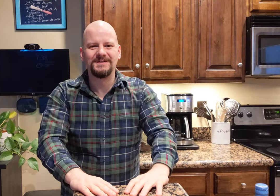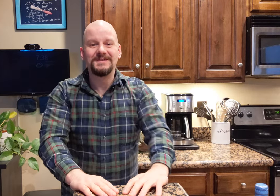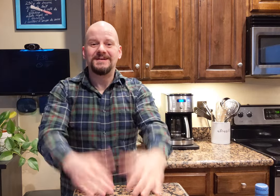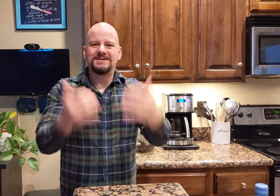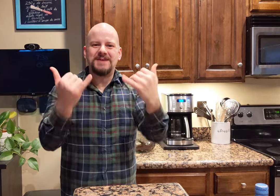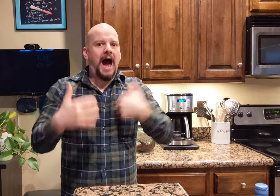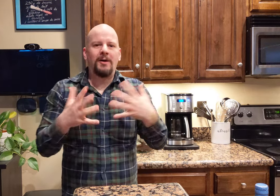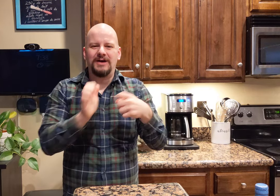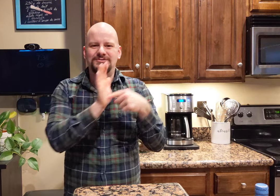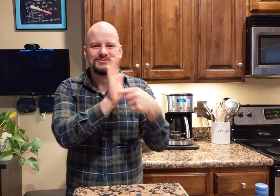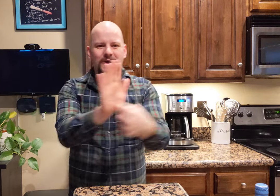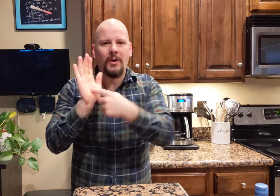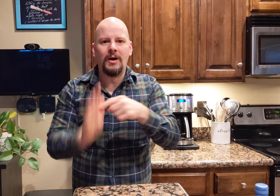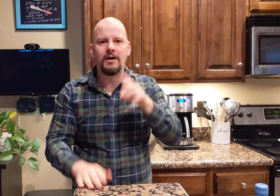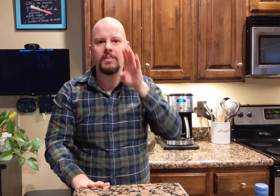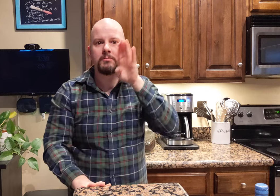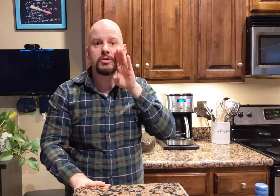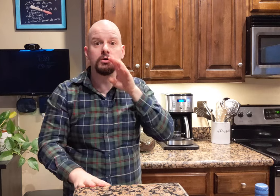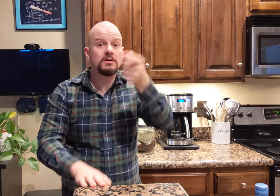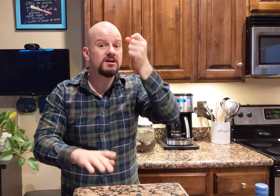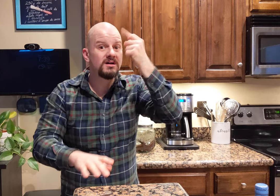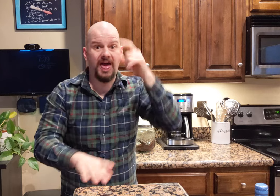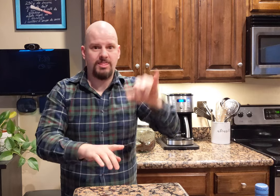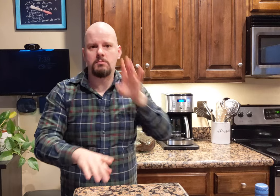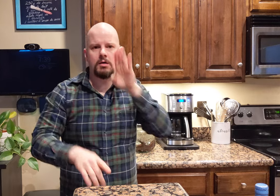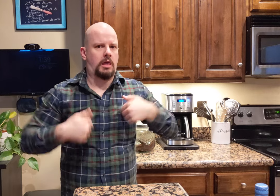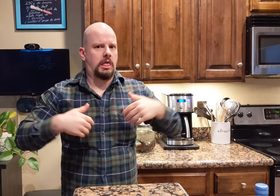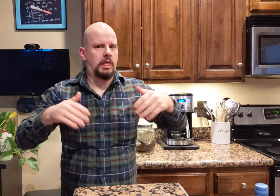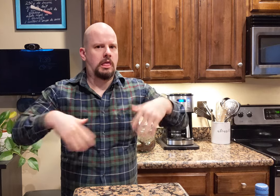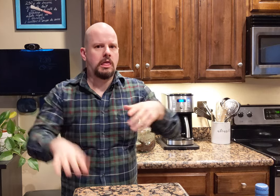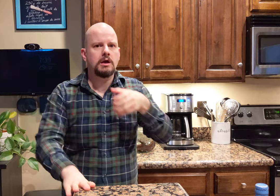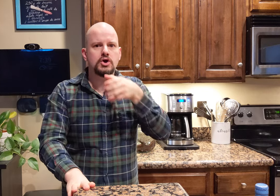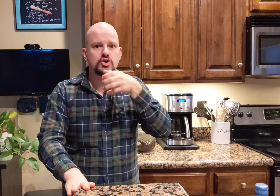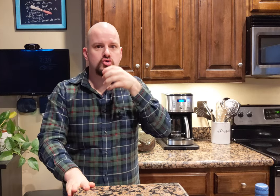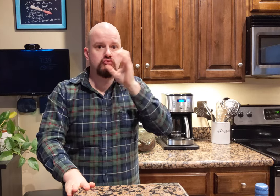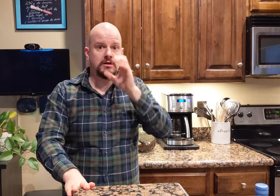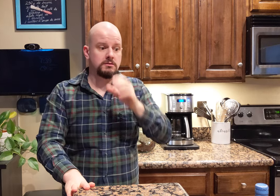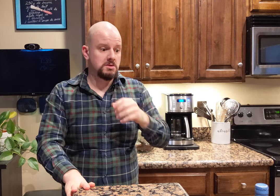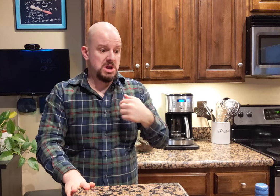Now, I want to show you the beer that I have not yet drink.